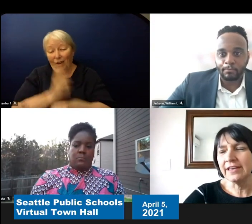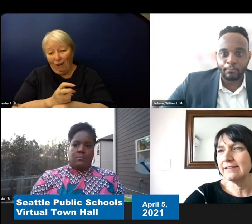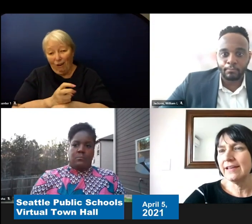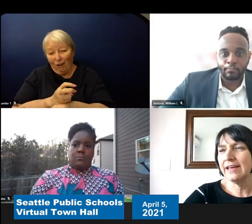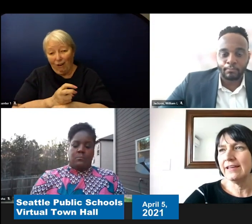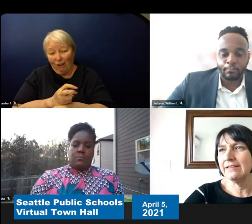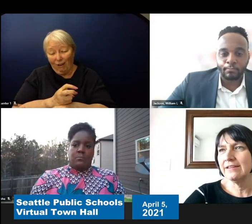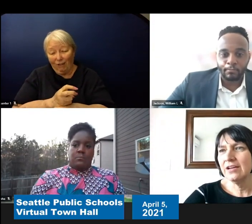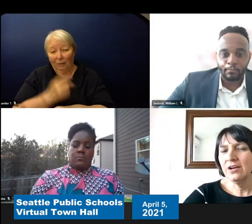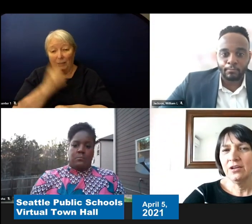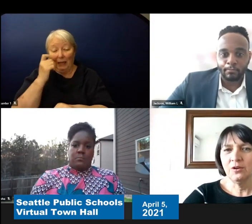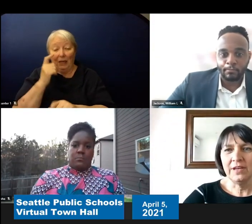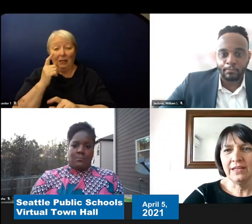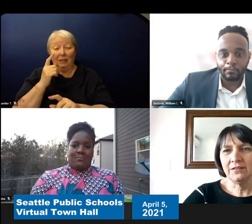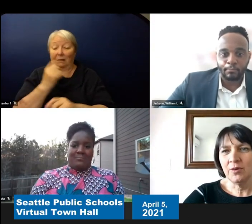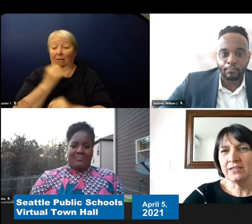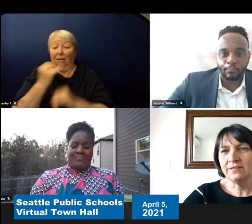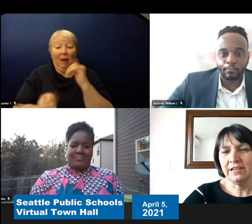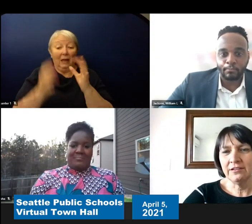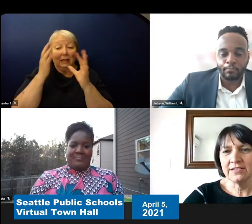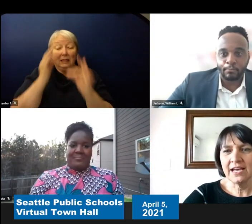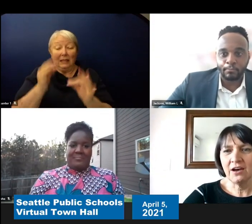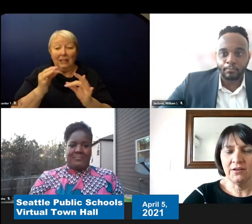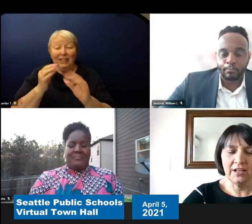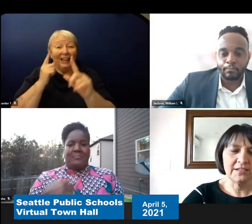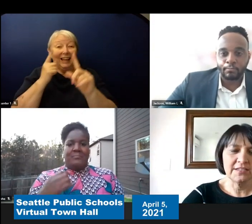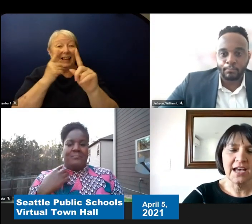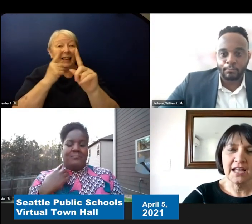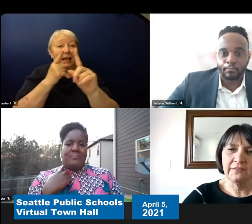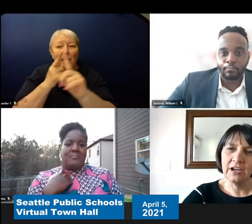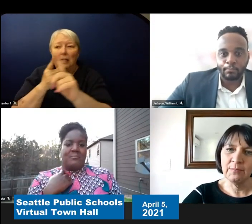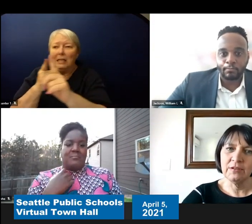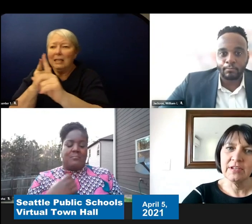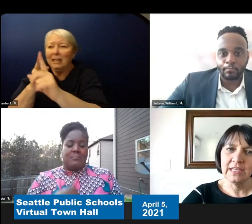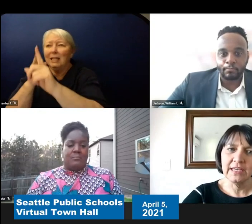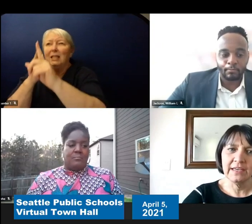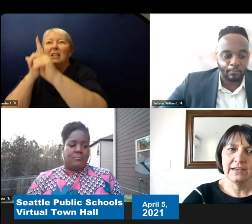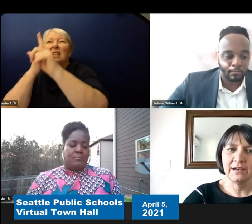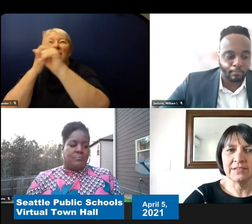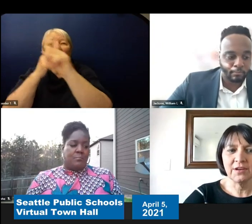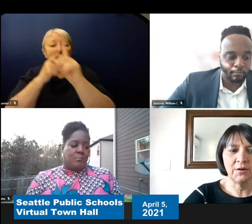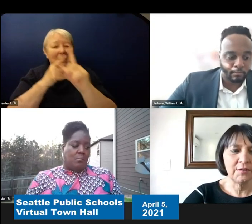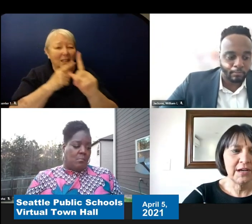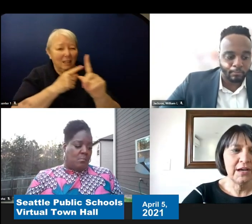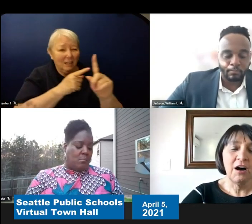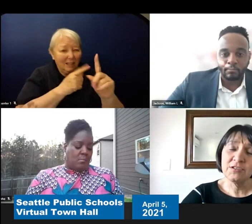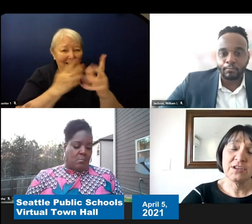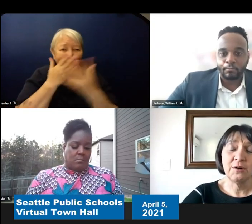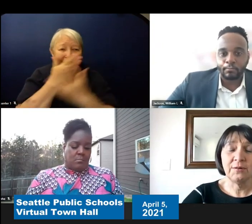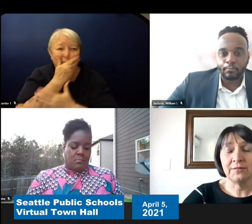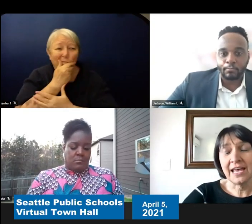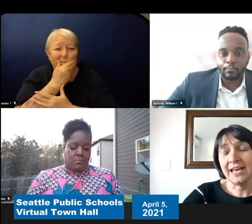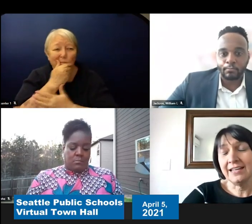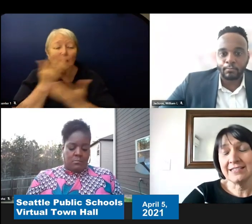And you know we want to figure this out alongside of our community. And so also know that in this time